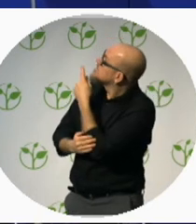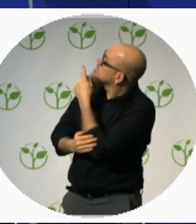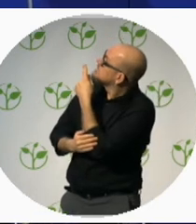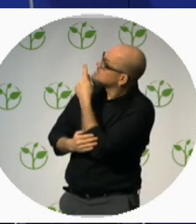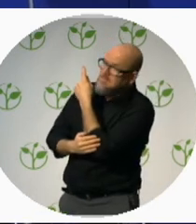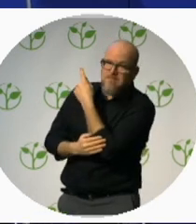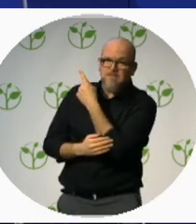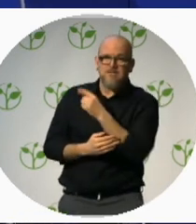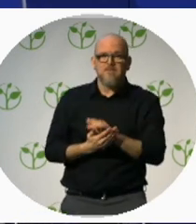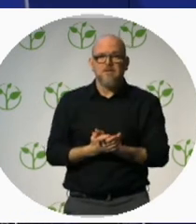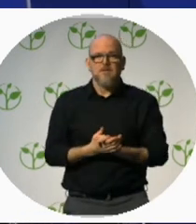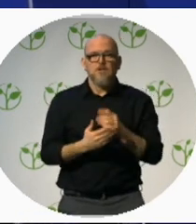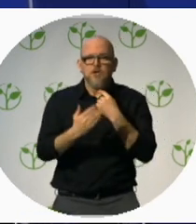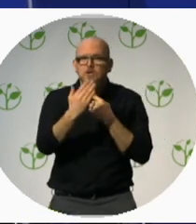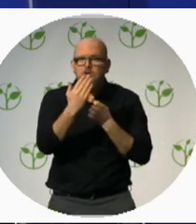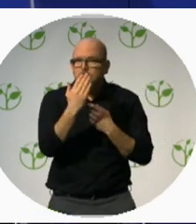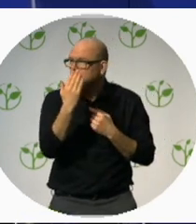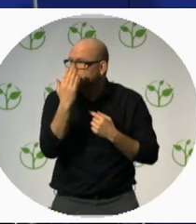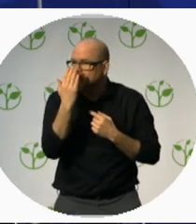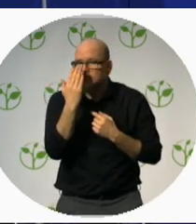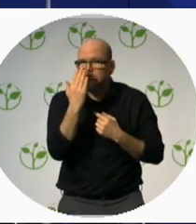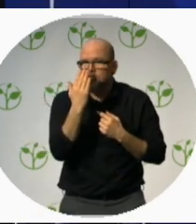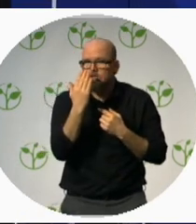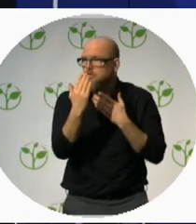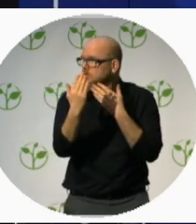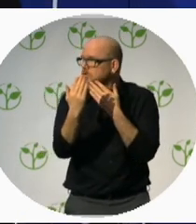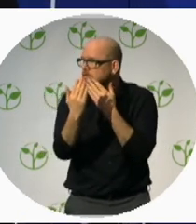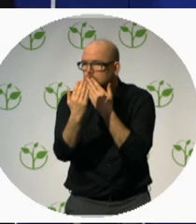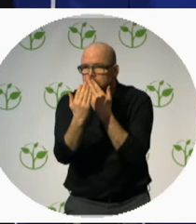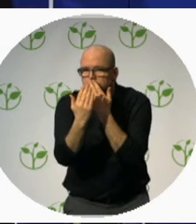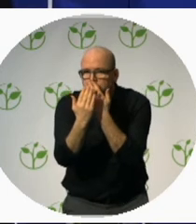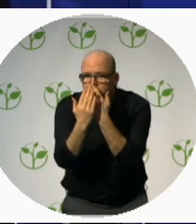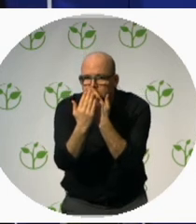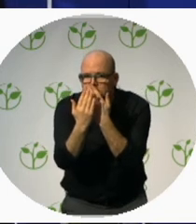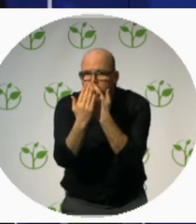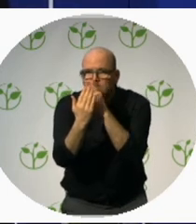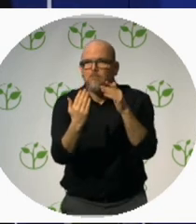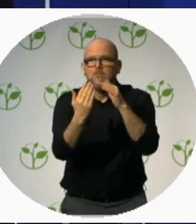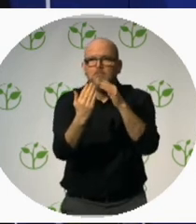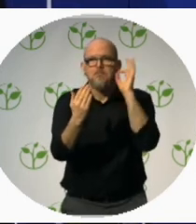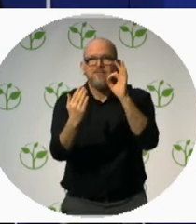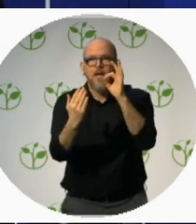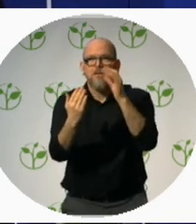Ready? Shh. Well done.